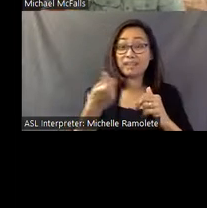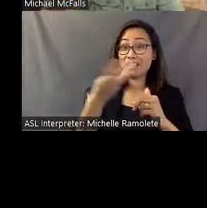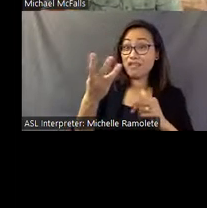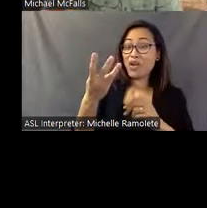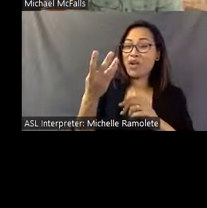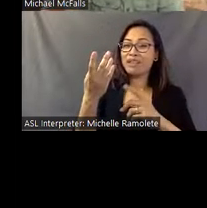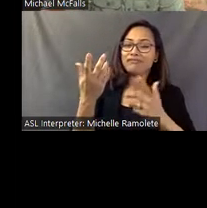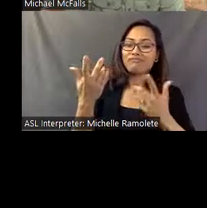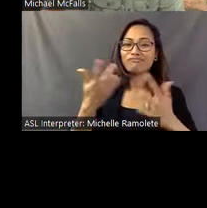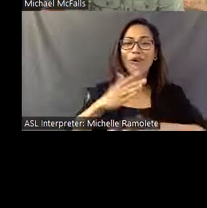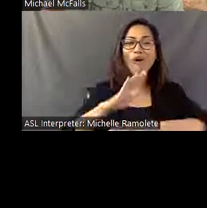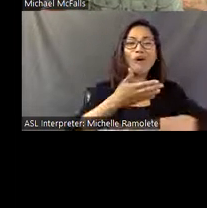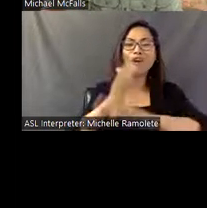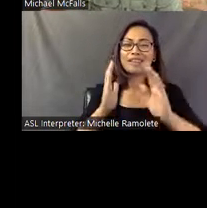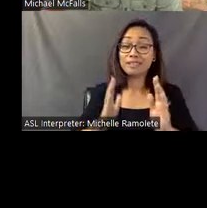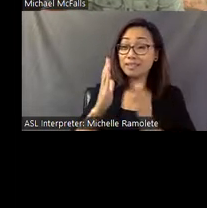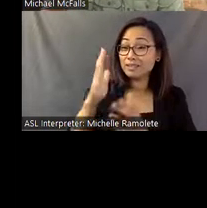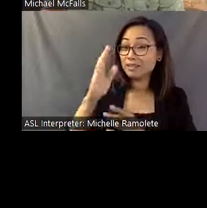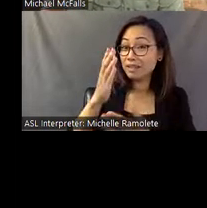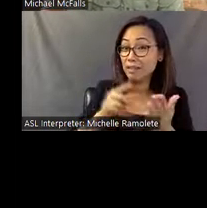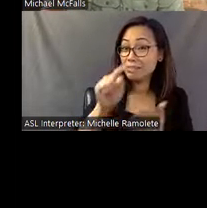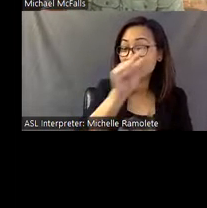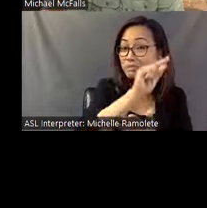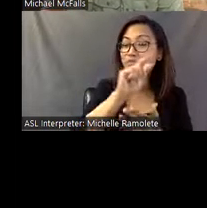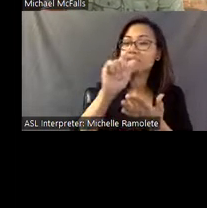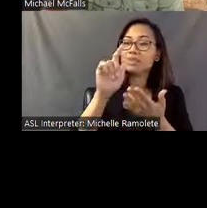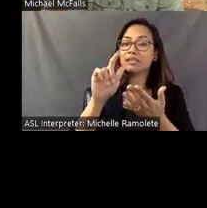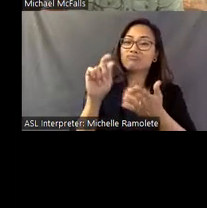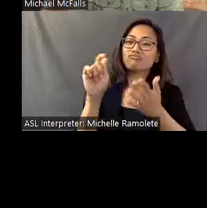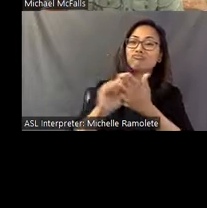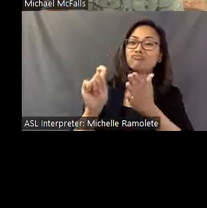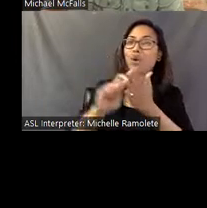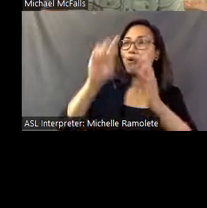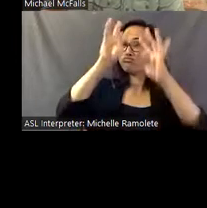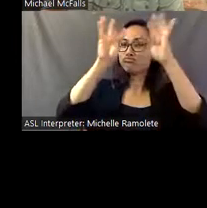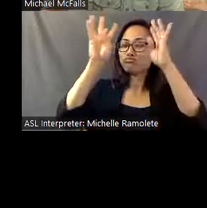have- some of them wrote songs that originally, that were about Pasaquan, and some just sang